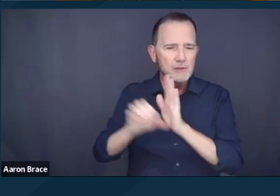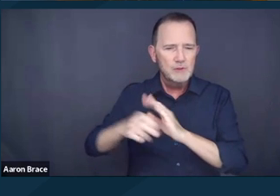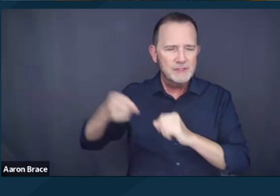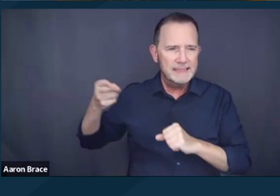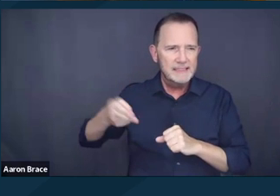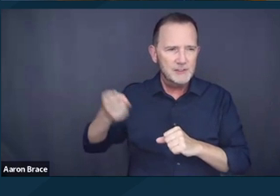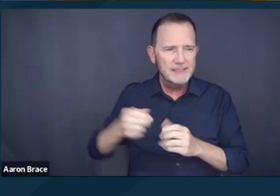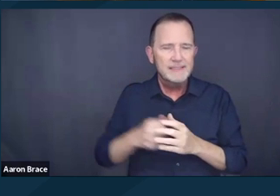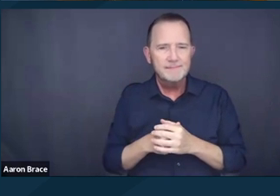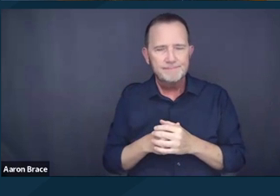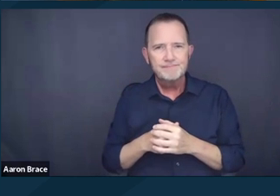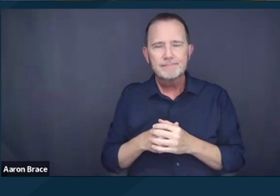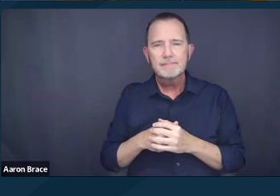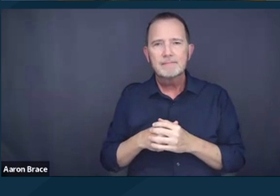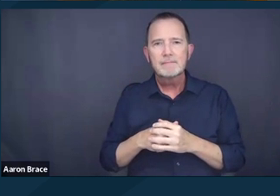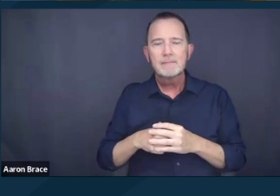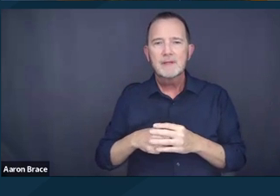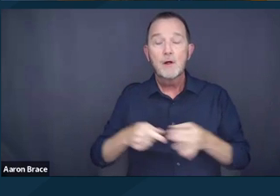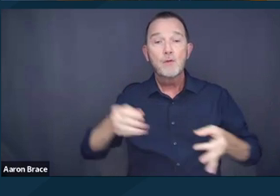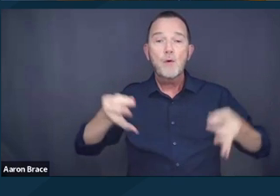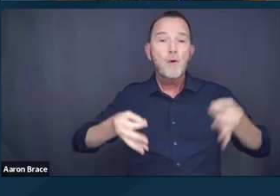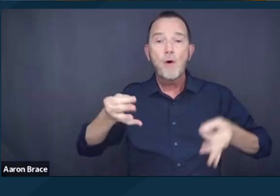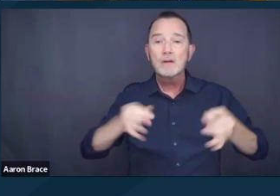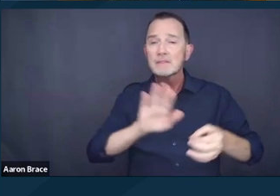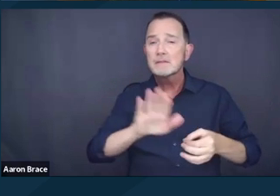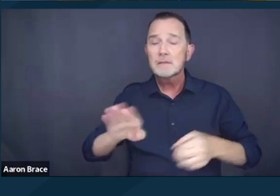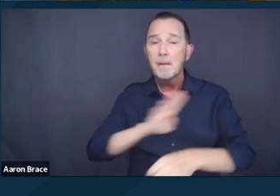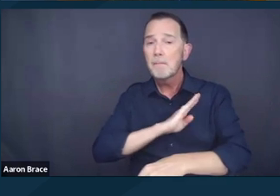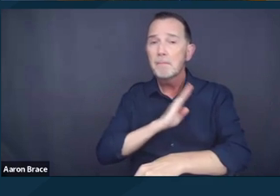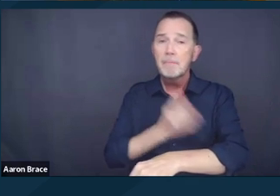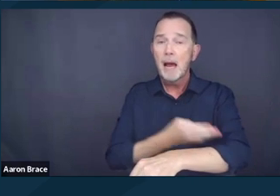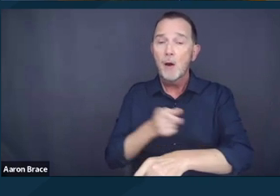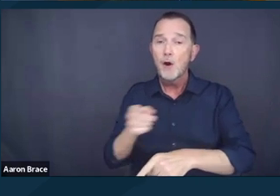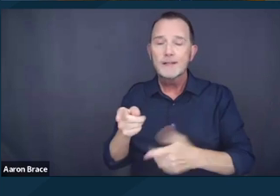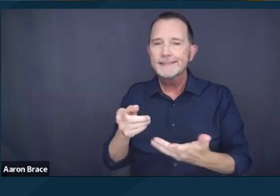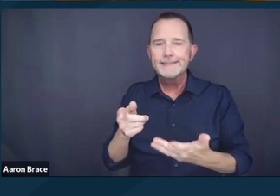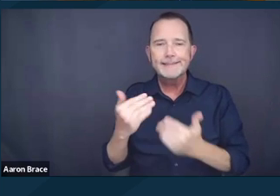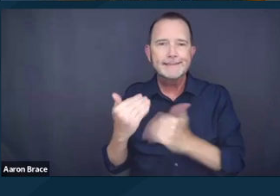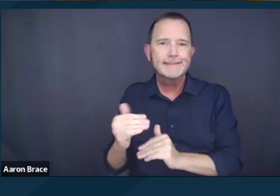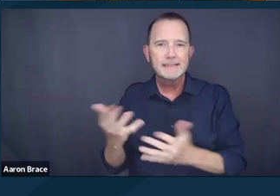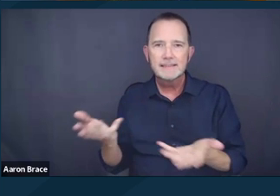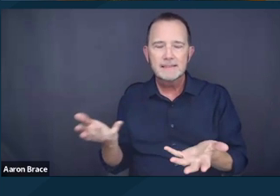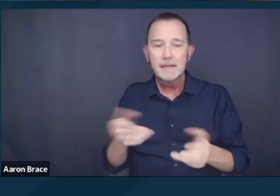I argue that judicial powers are limited when enforcing rights for people with disabilities and those living in poverty,